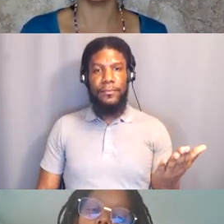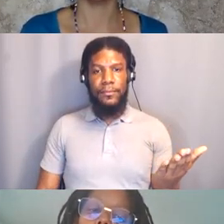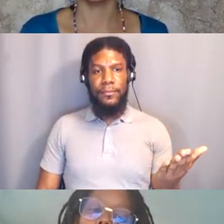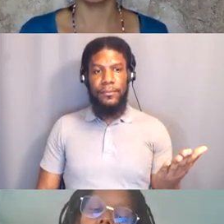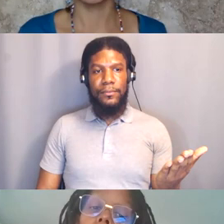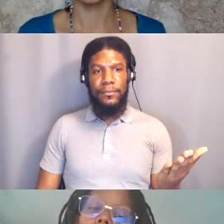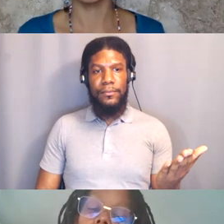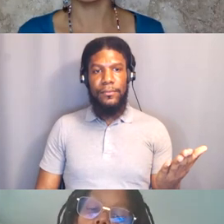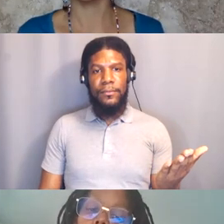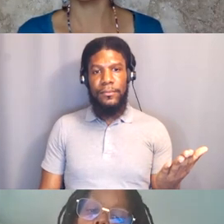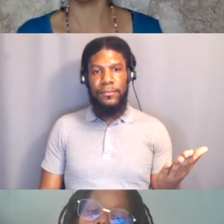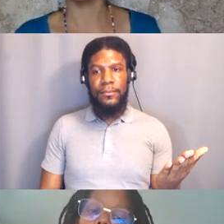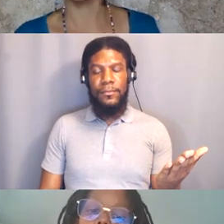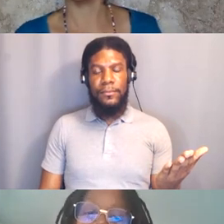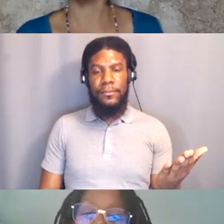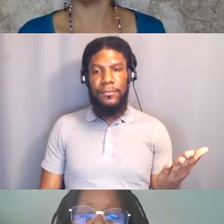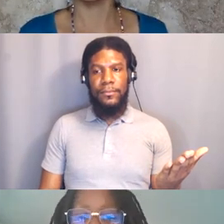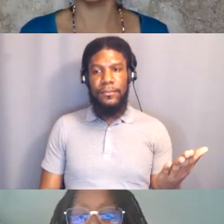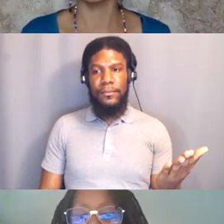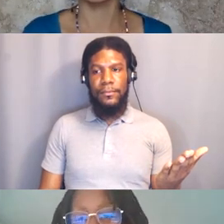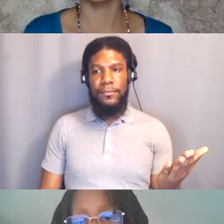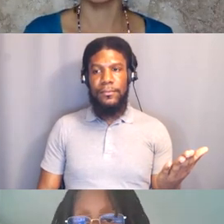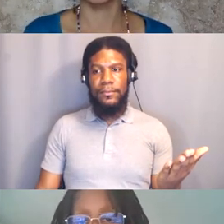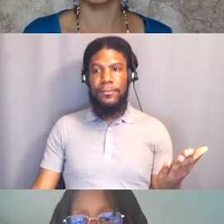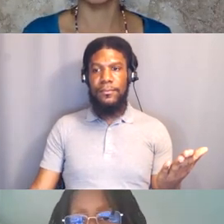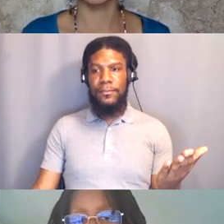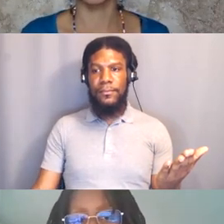placed in -------, falsely named as chattel,